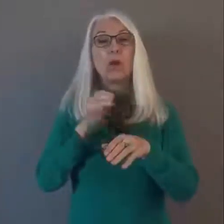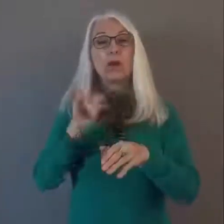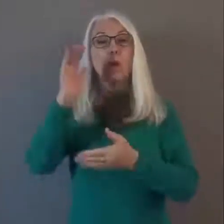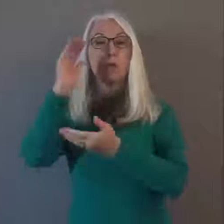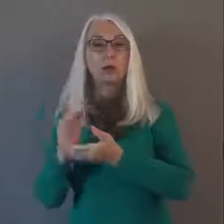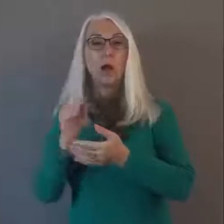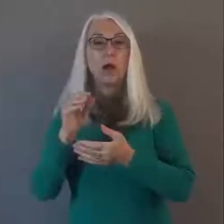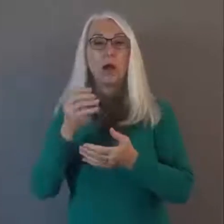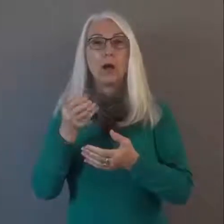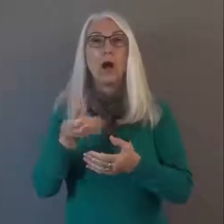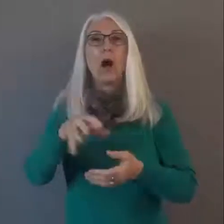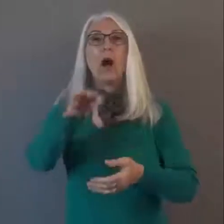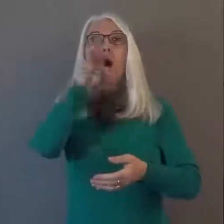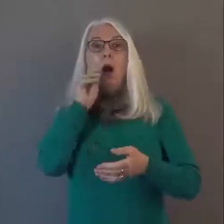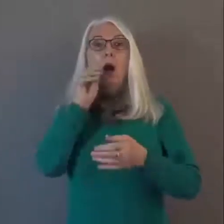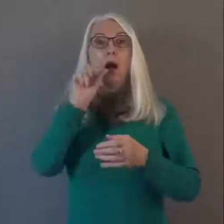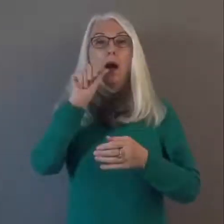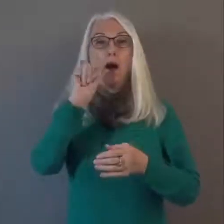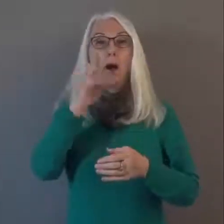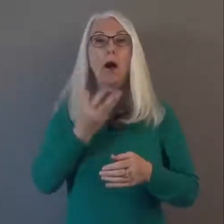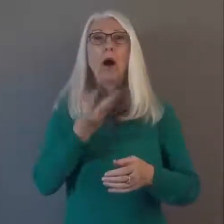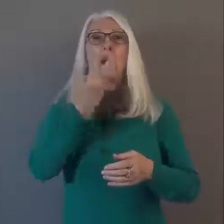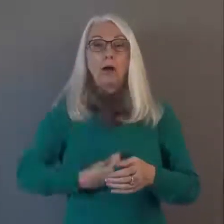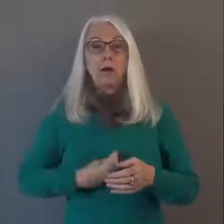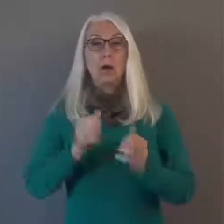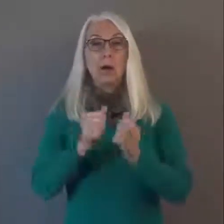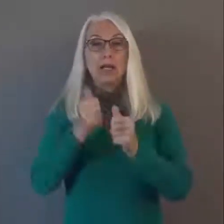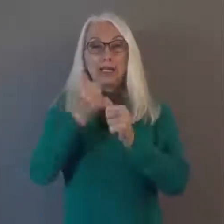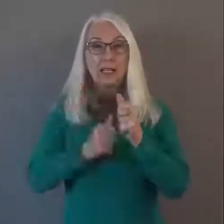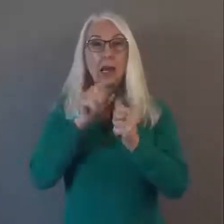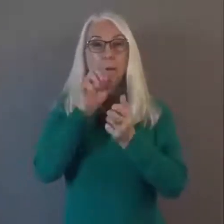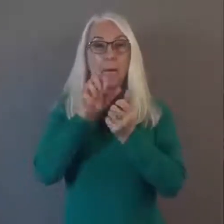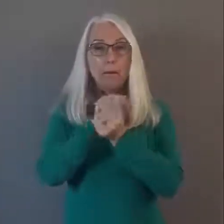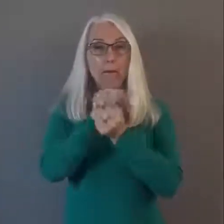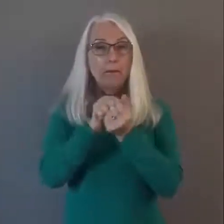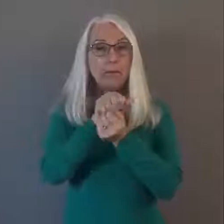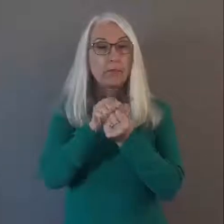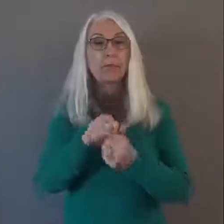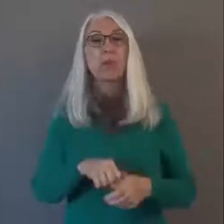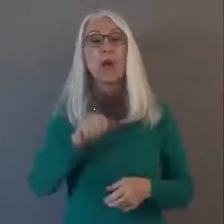which reduces the amount of air swallowed with each bite.